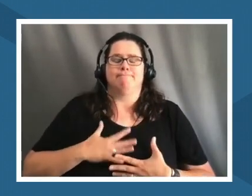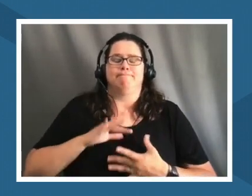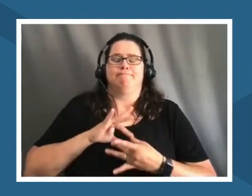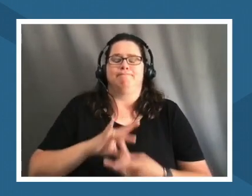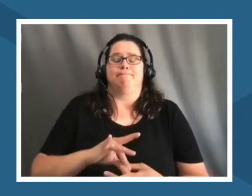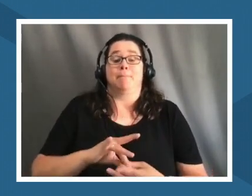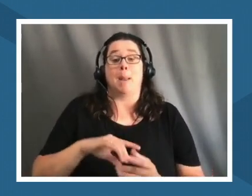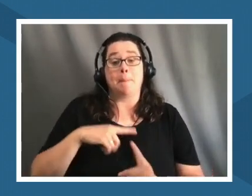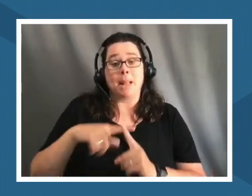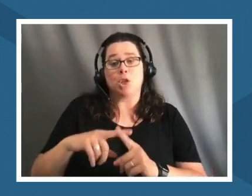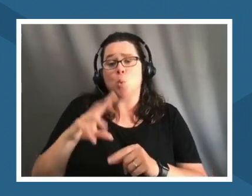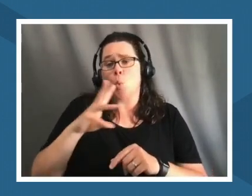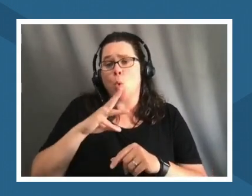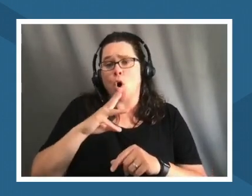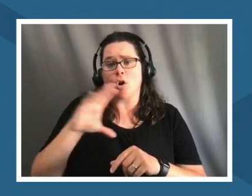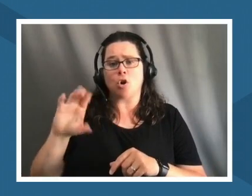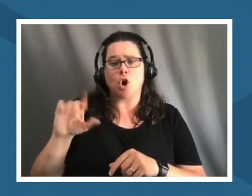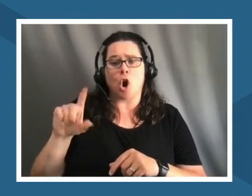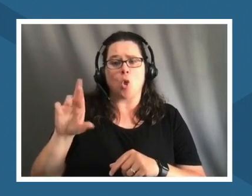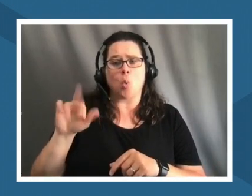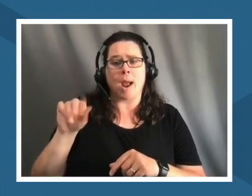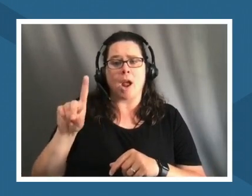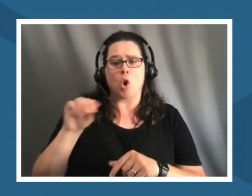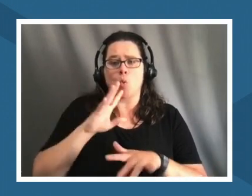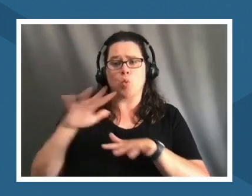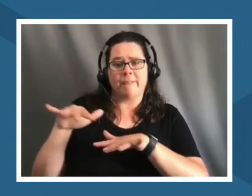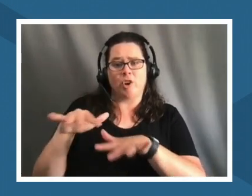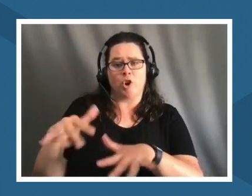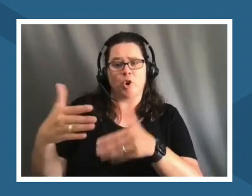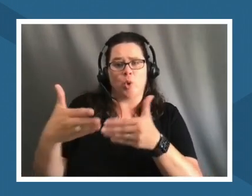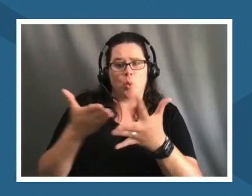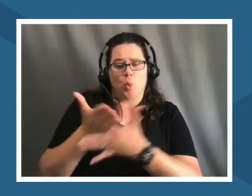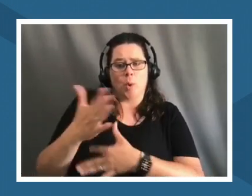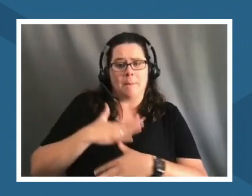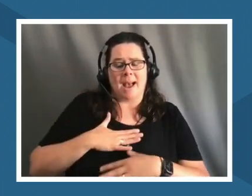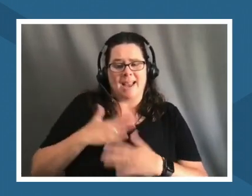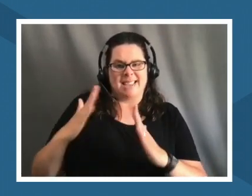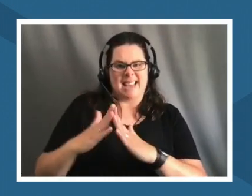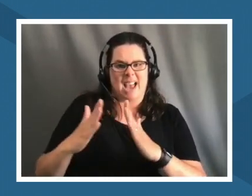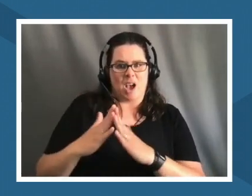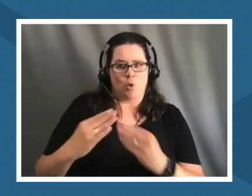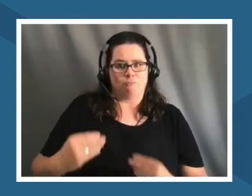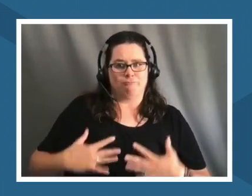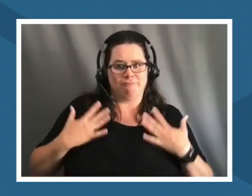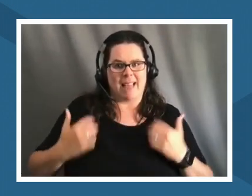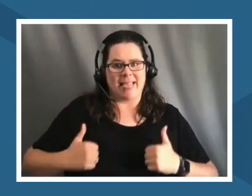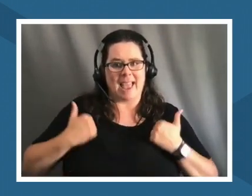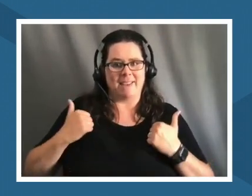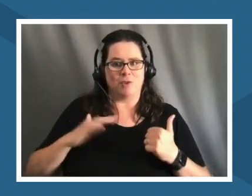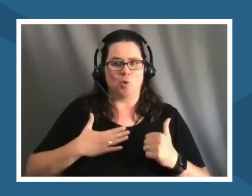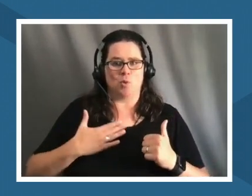colorado river that flows through my town that brings so much life to so many